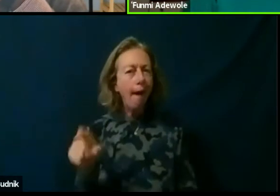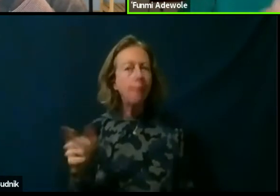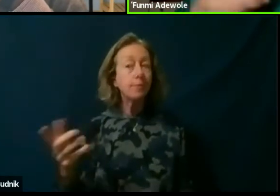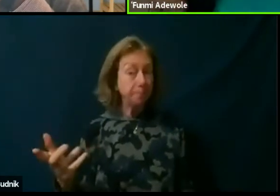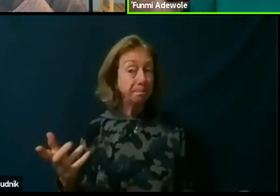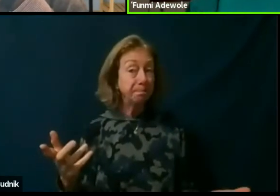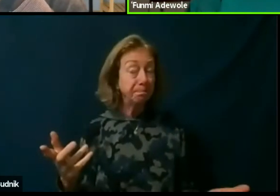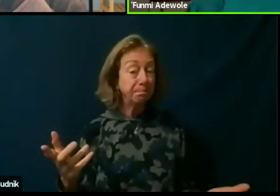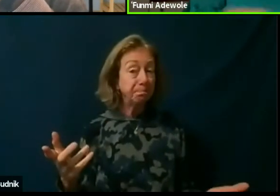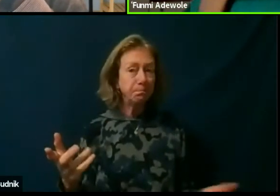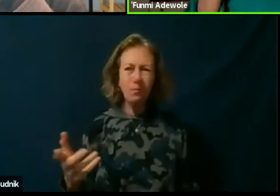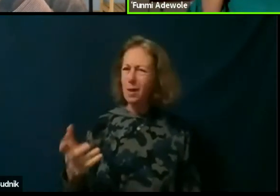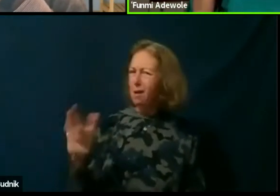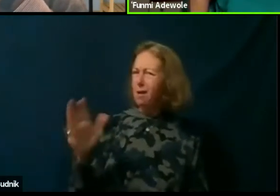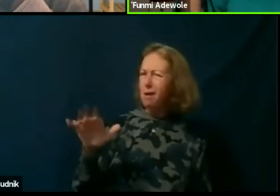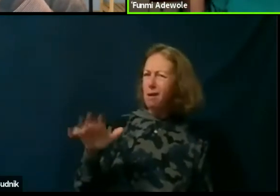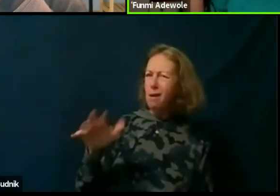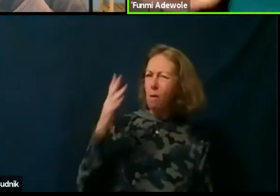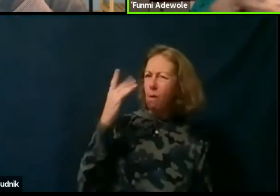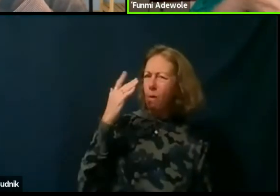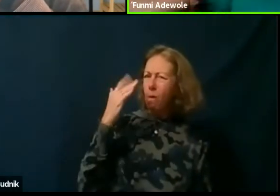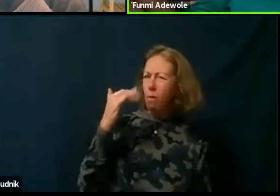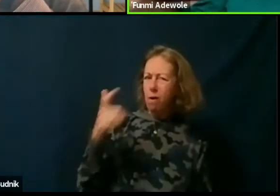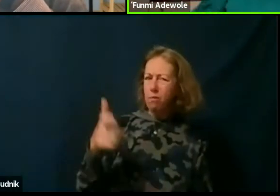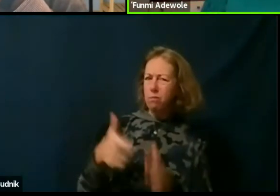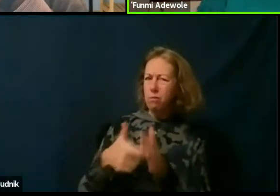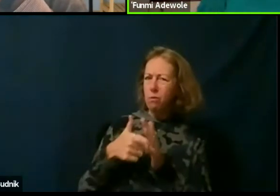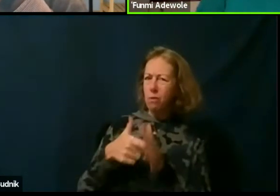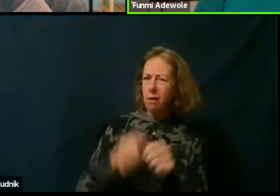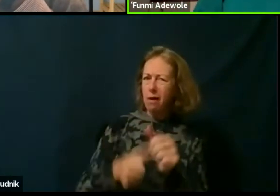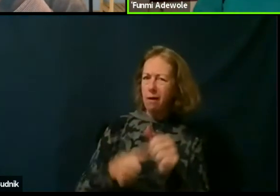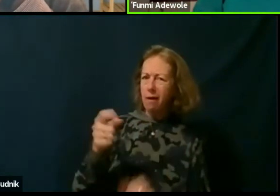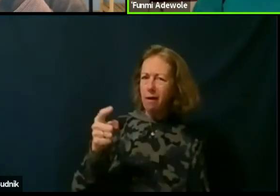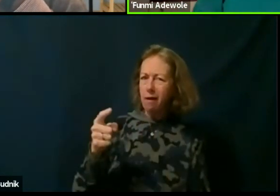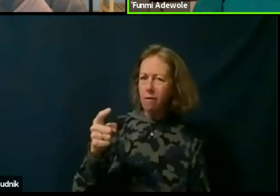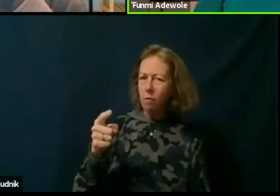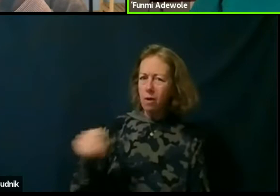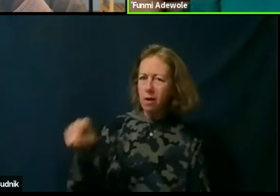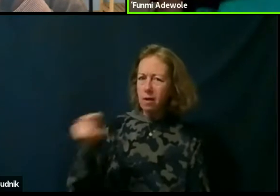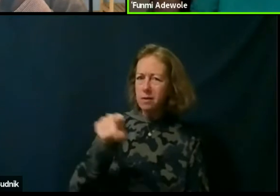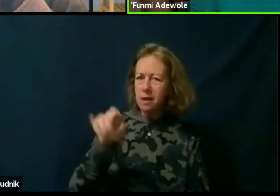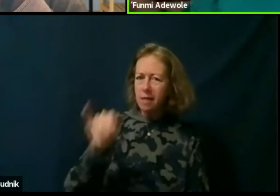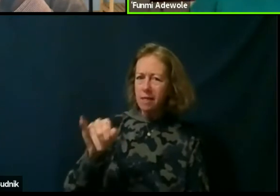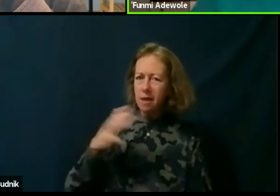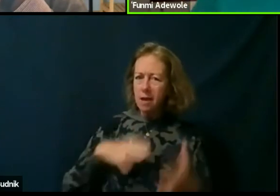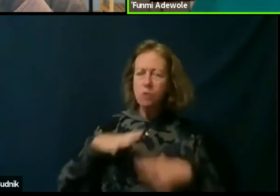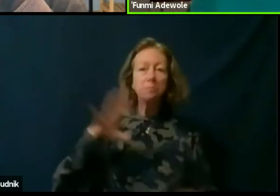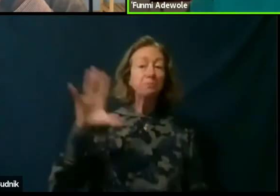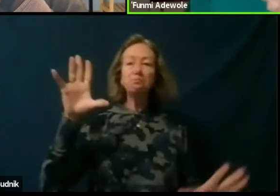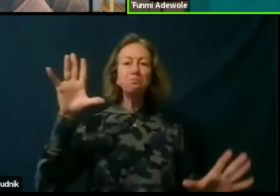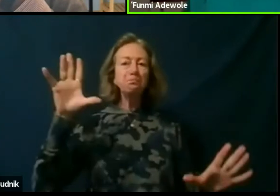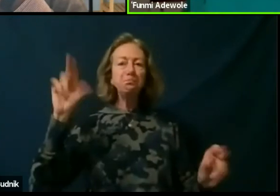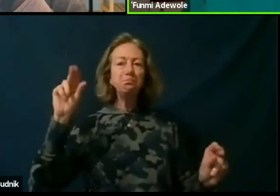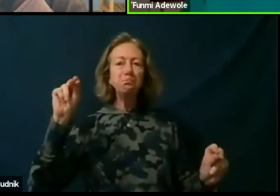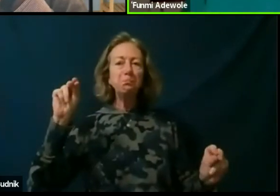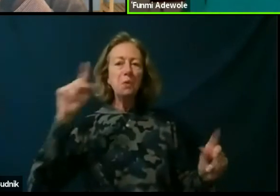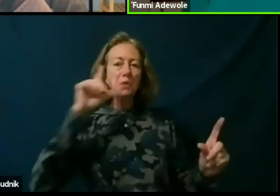Is there a reason why you have insisted that everybody is wearing this costume? Oh, no, we decided to use this costume